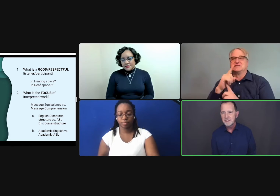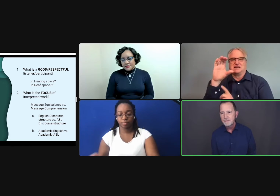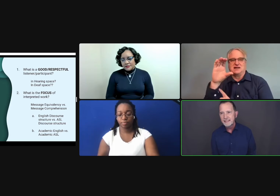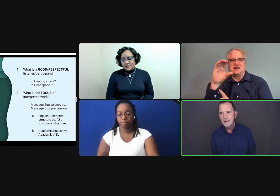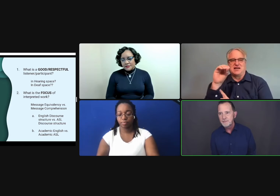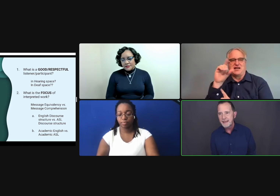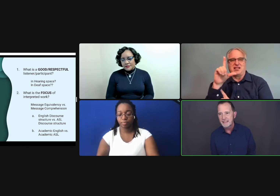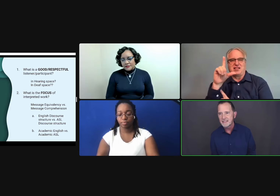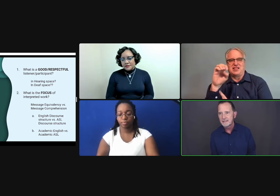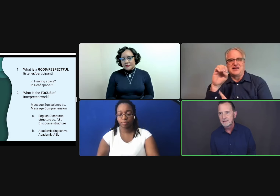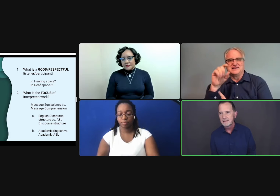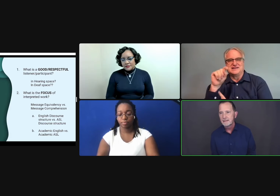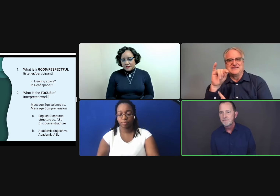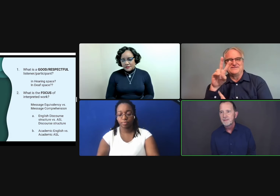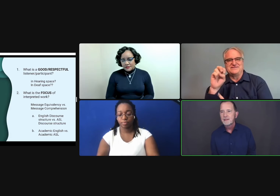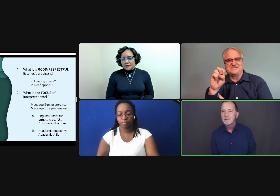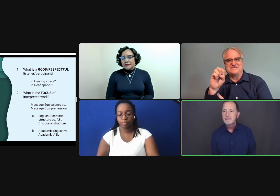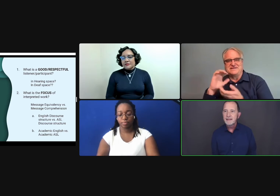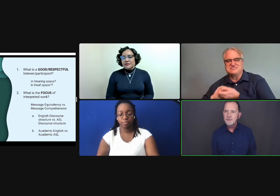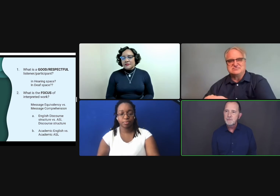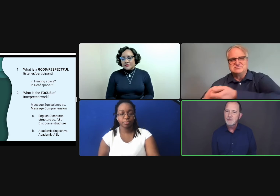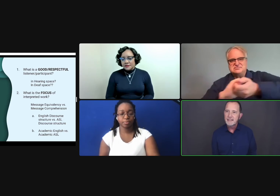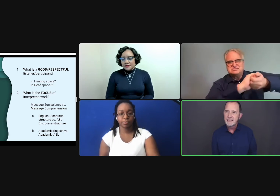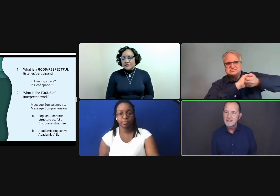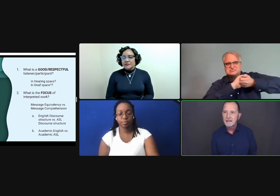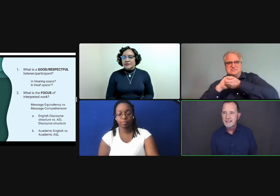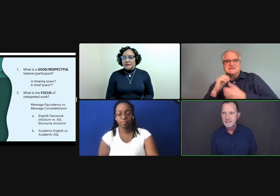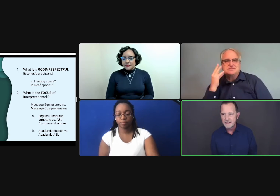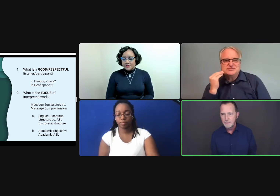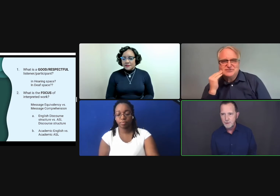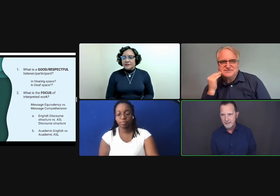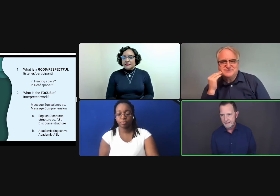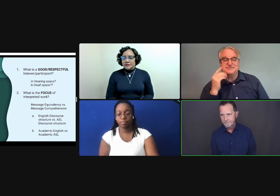should have been a deaf space. The deaf community is a collectivist community.